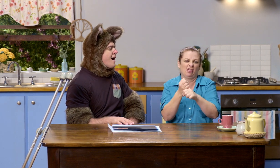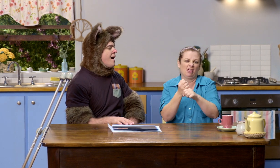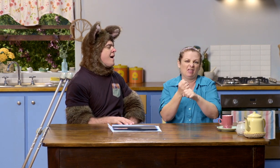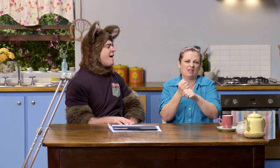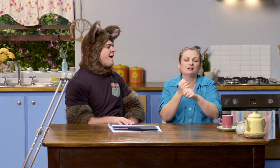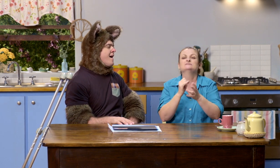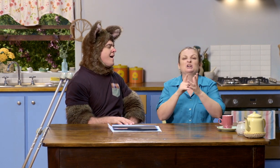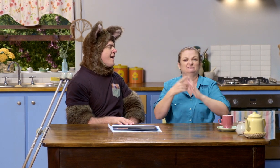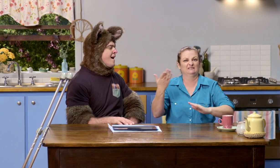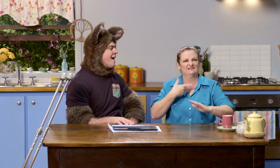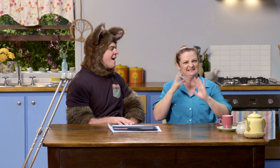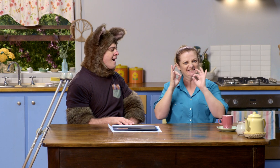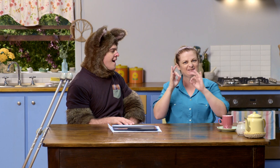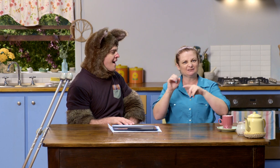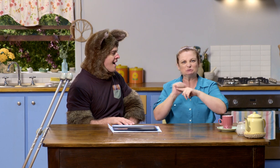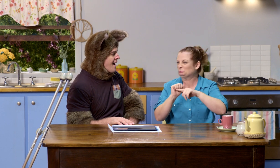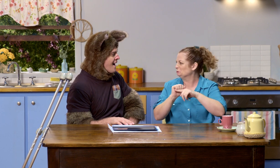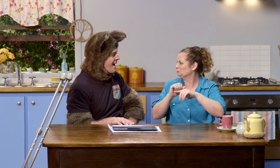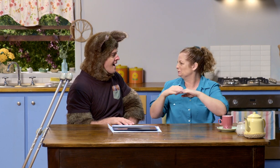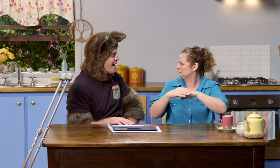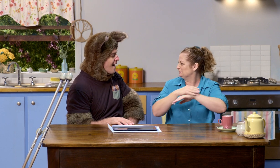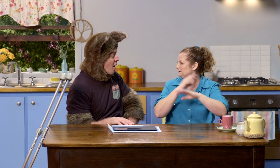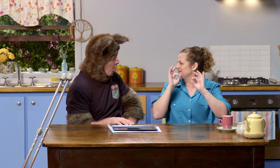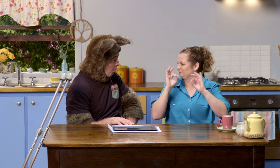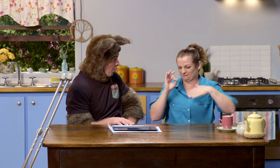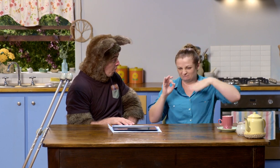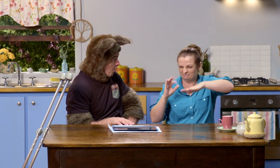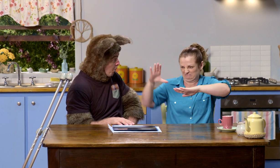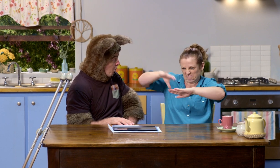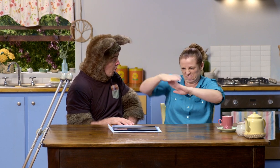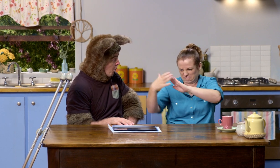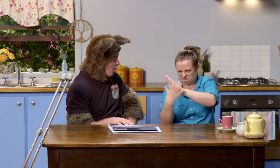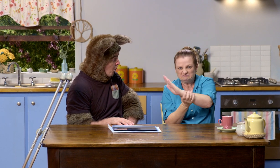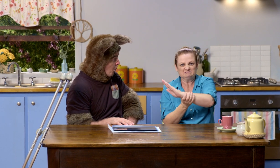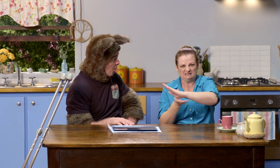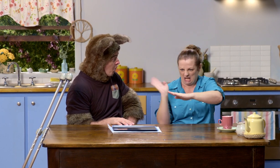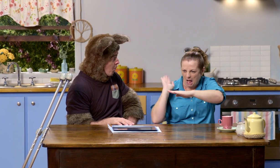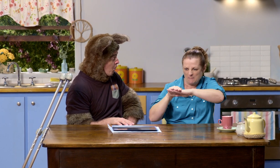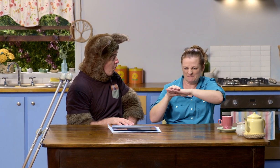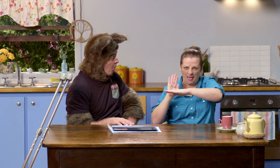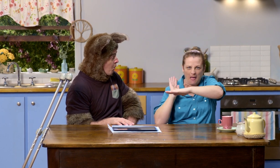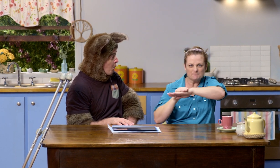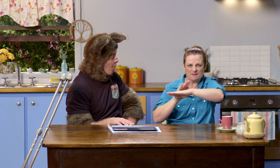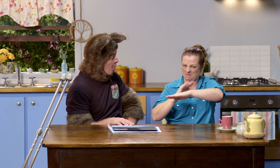we found out it wasn't broken - it was just a sprain. So they've given me a special boot to wear.